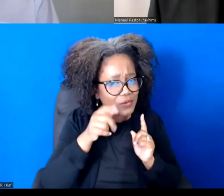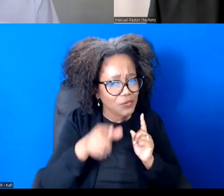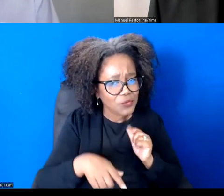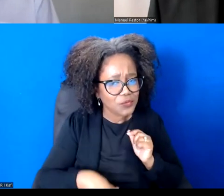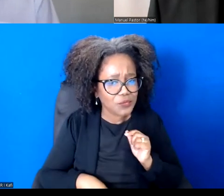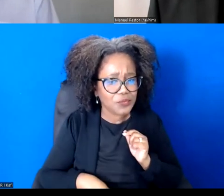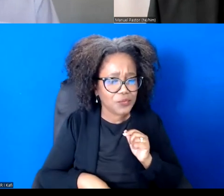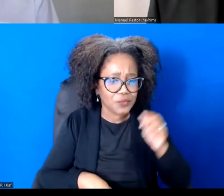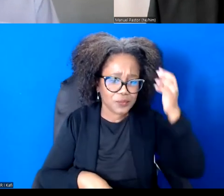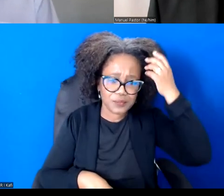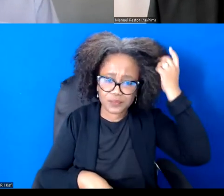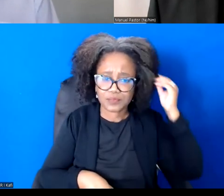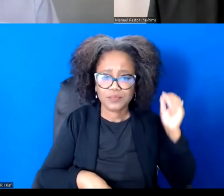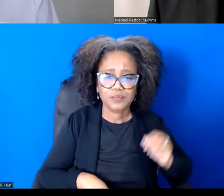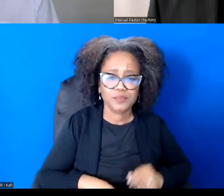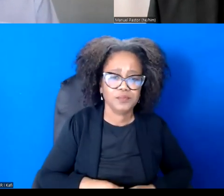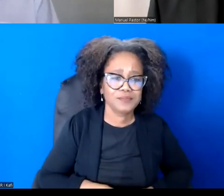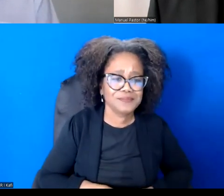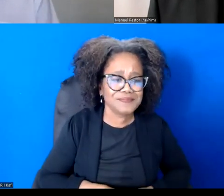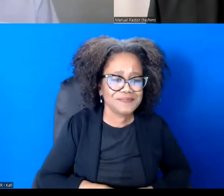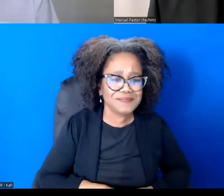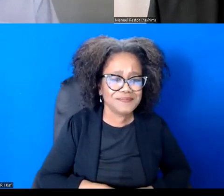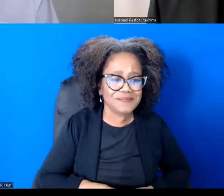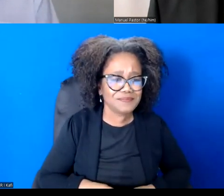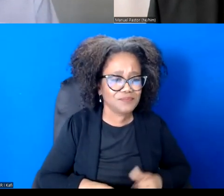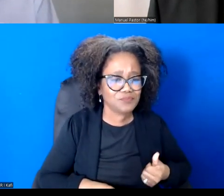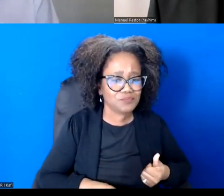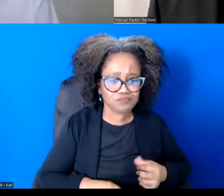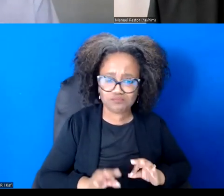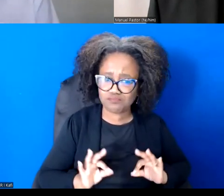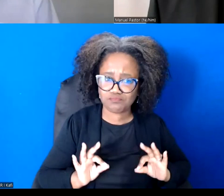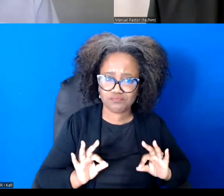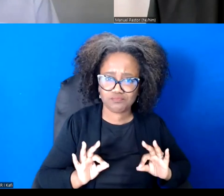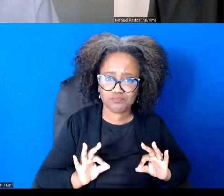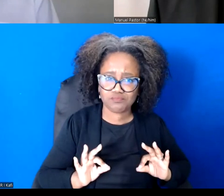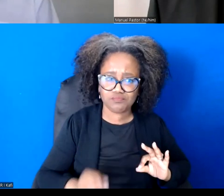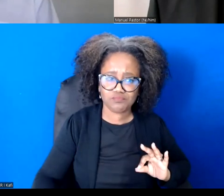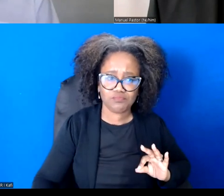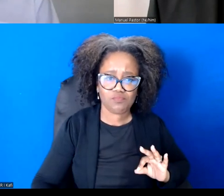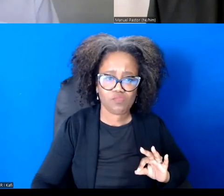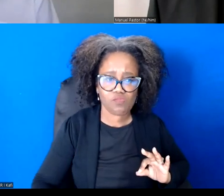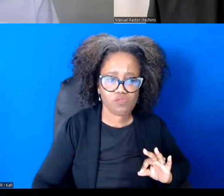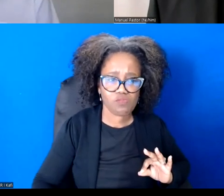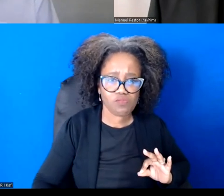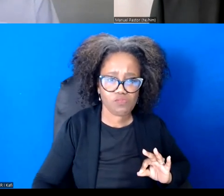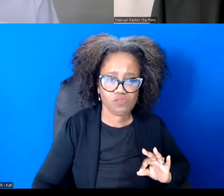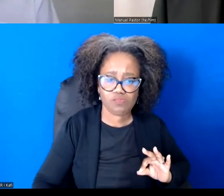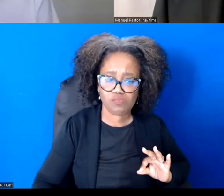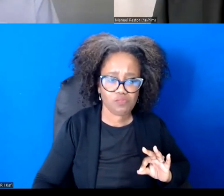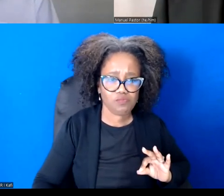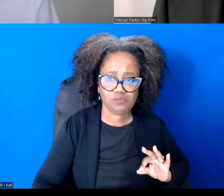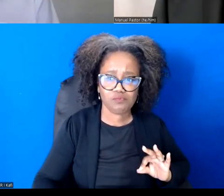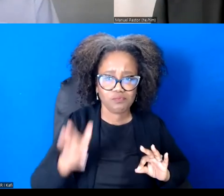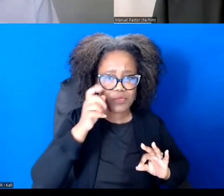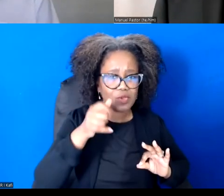I would have been a good thing to try.